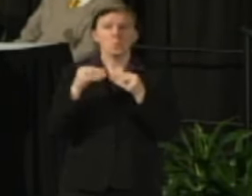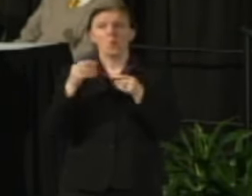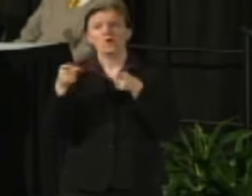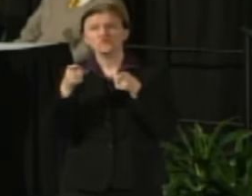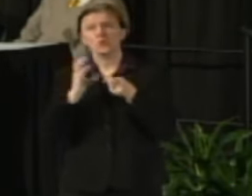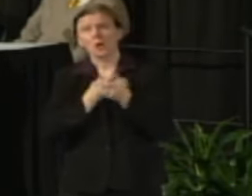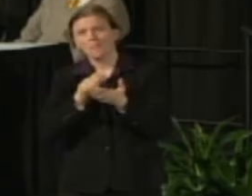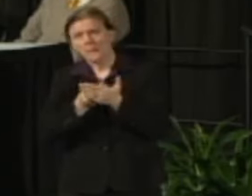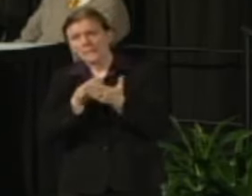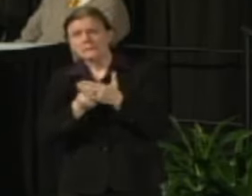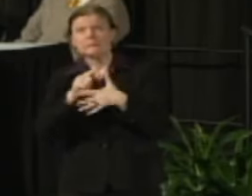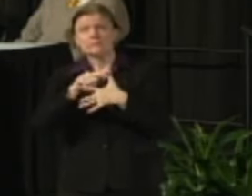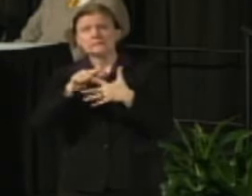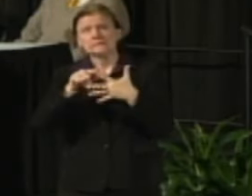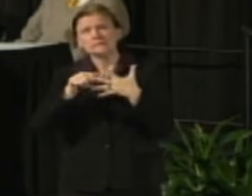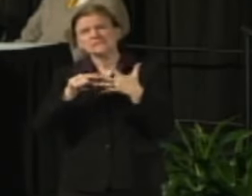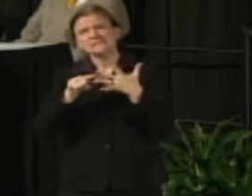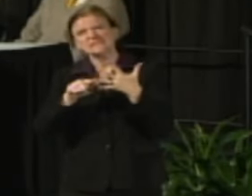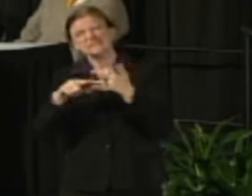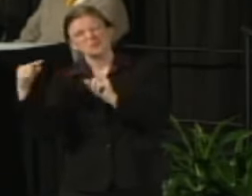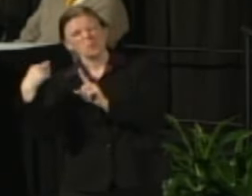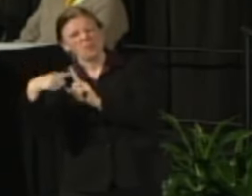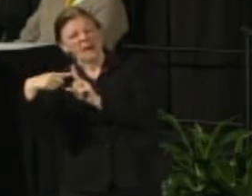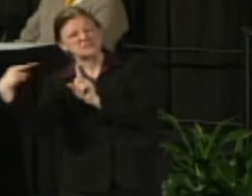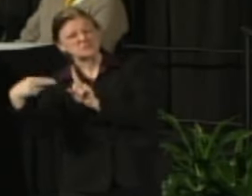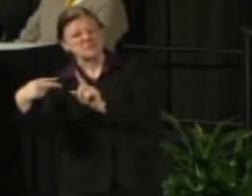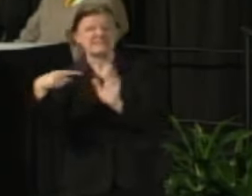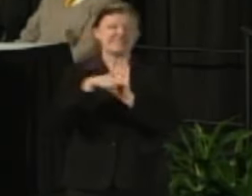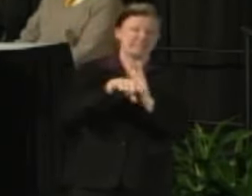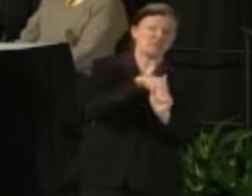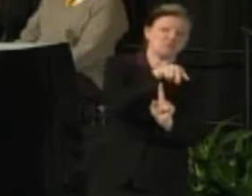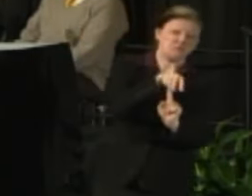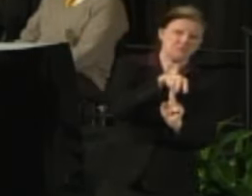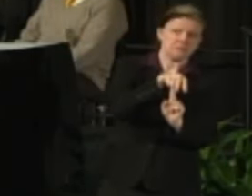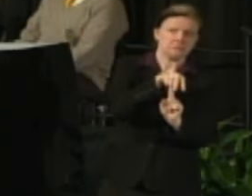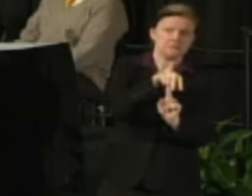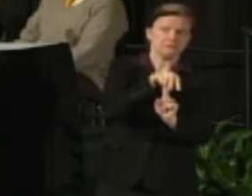There's that perspective as well but that doesn't did get away from the larger point